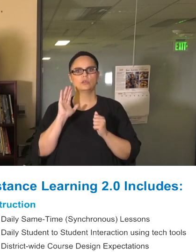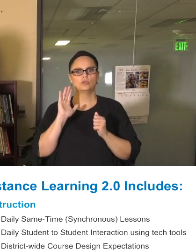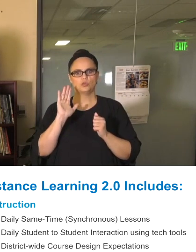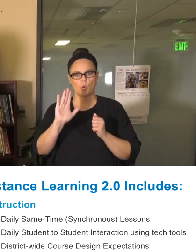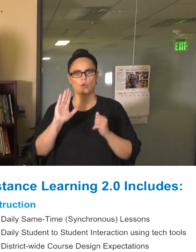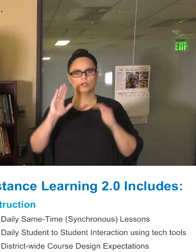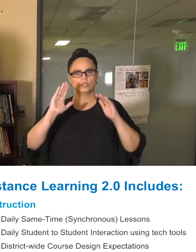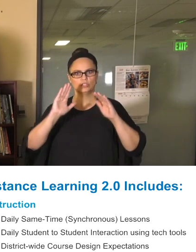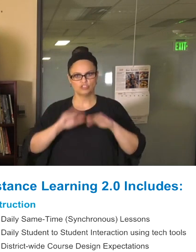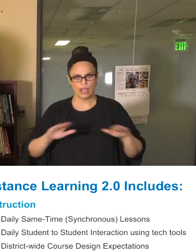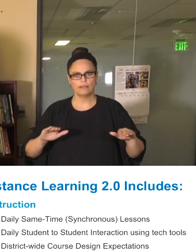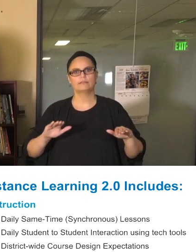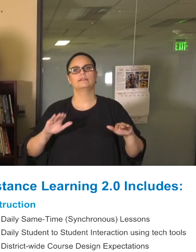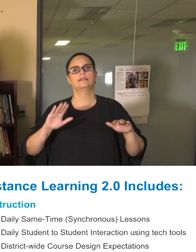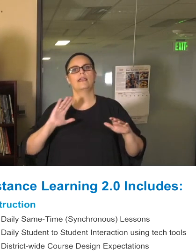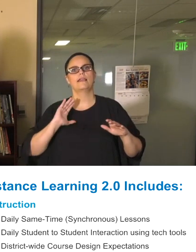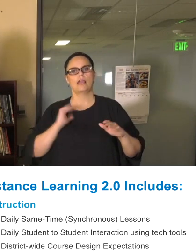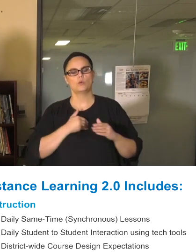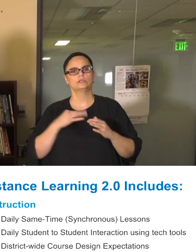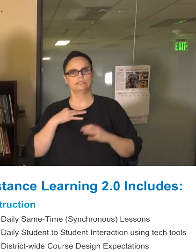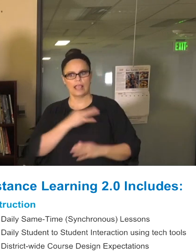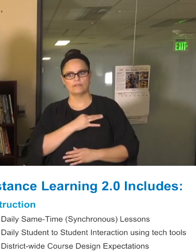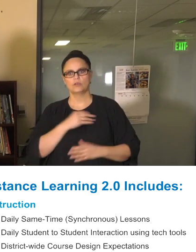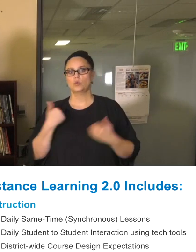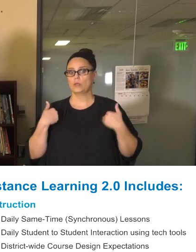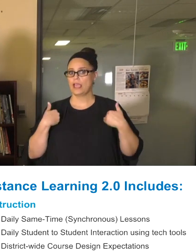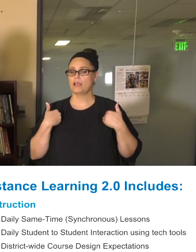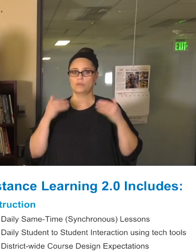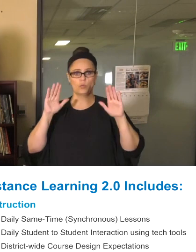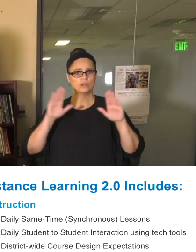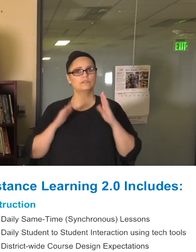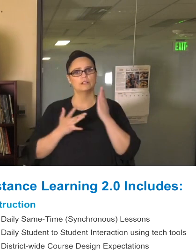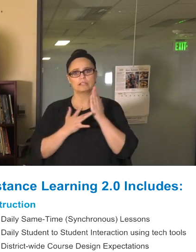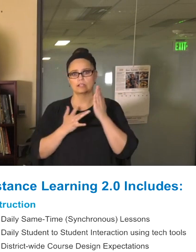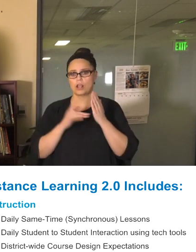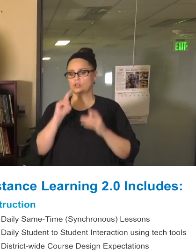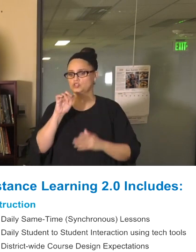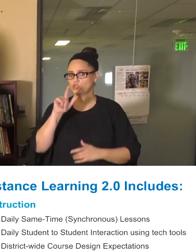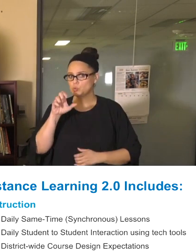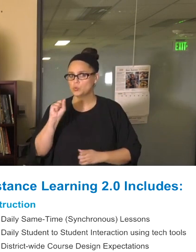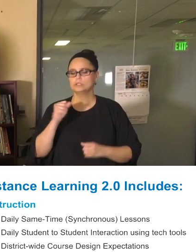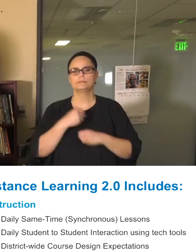interaction using some of our great technology tools and we want to ensure that there are consistent expectations